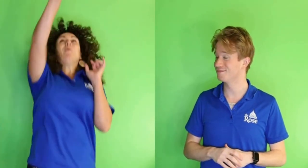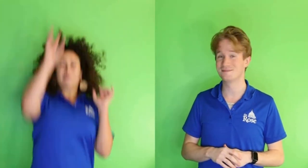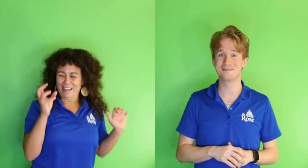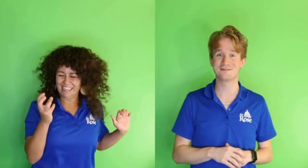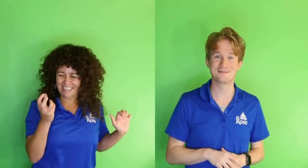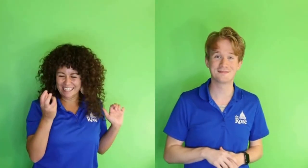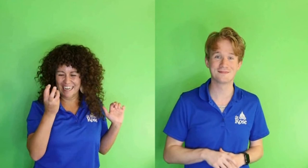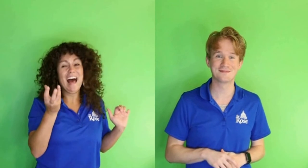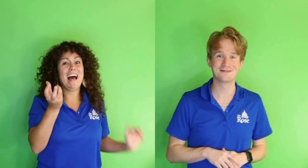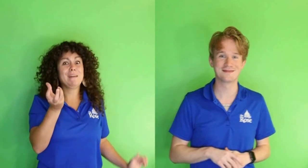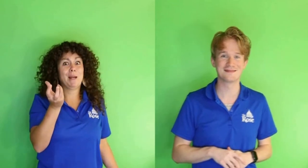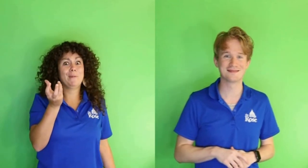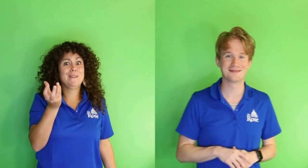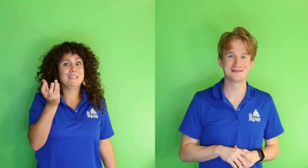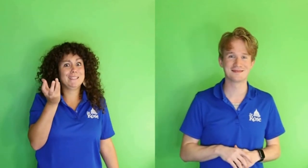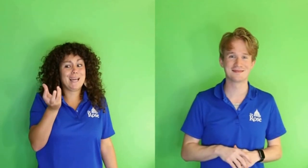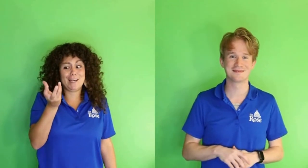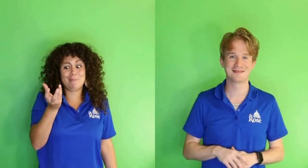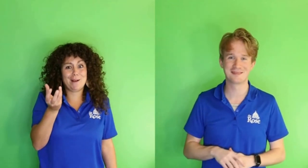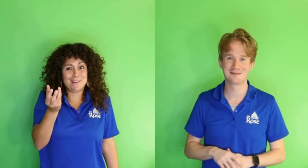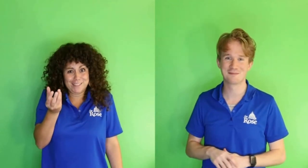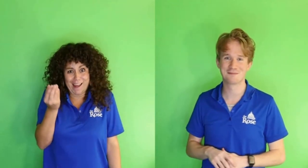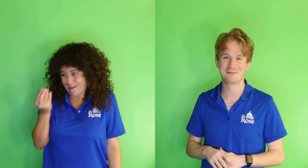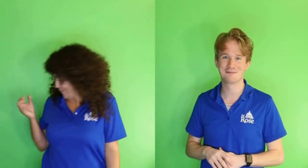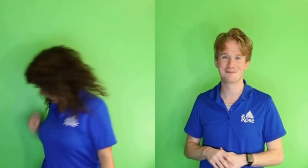Woo! I'm gonna put this excited ball down.